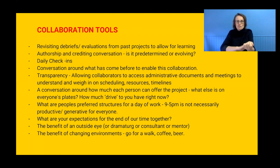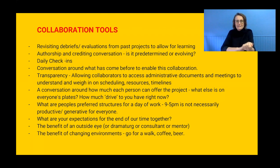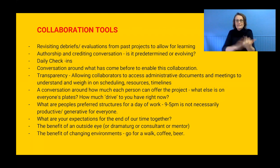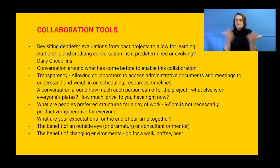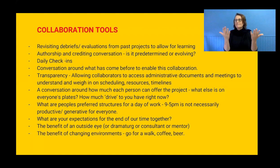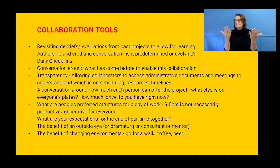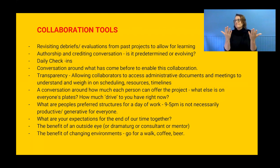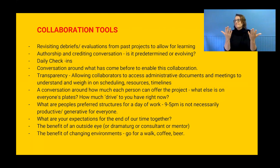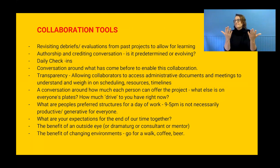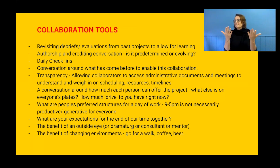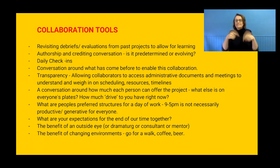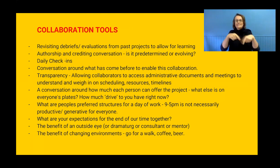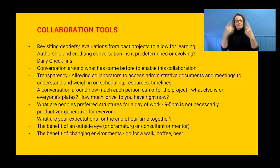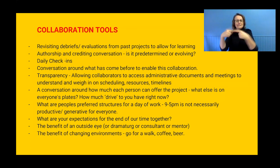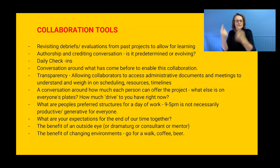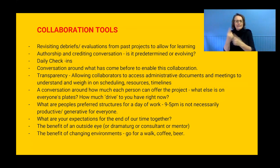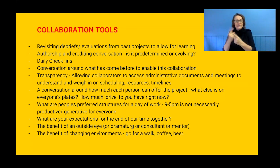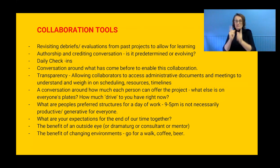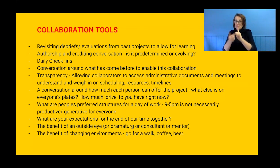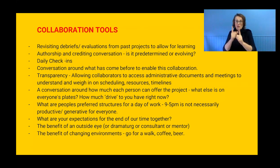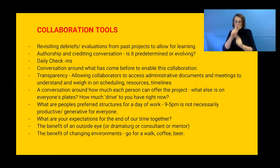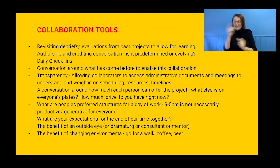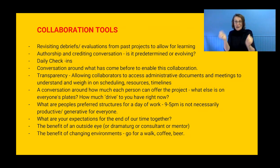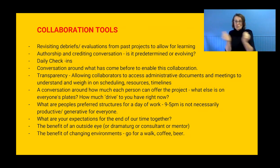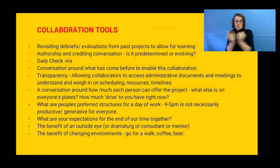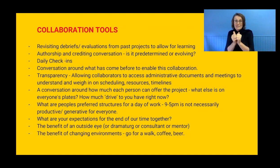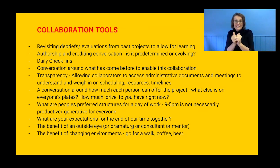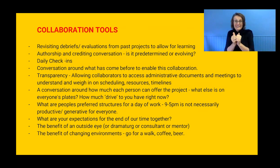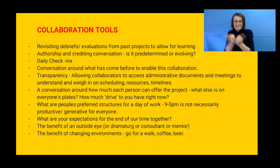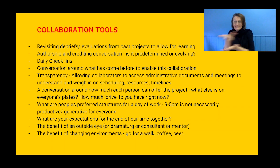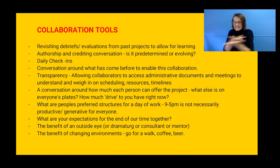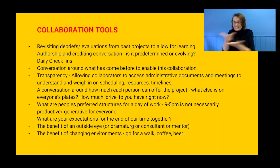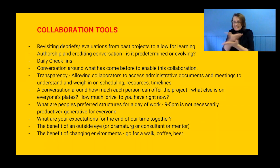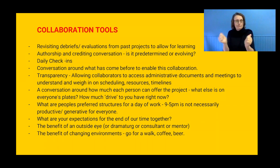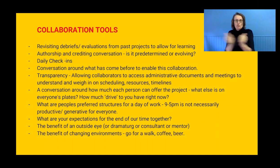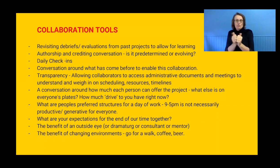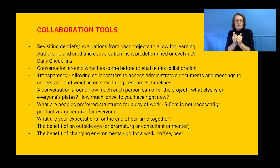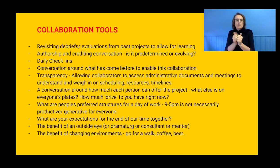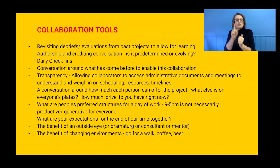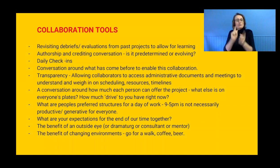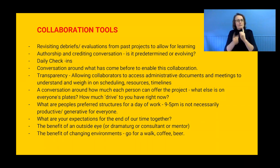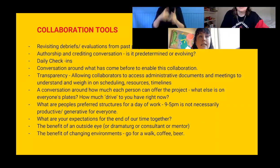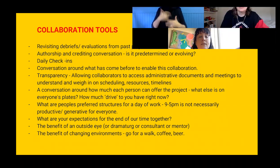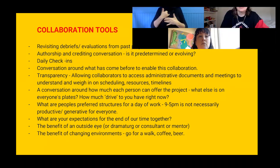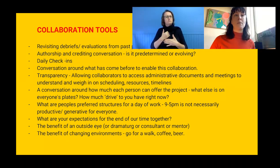It is hard to reach consensus. Sometimes it is impossible. So we try to make space for bad feelings in the workplace.